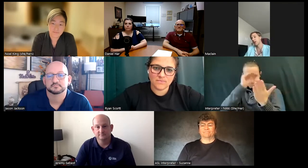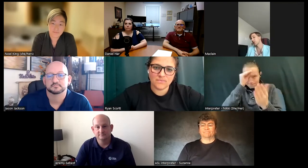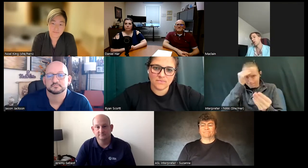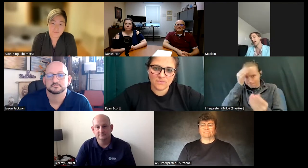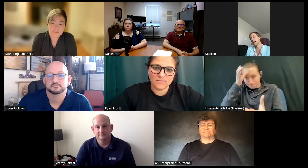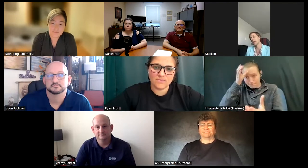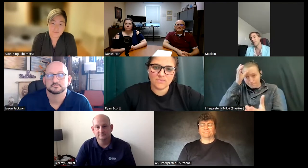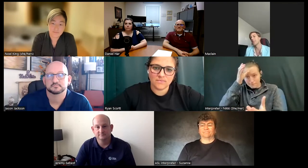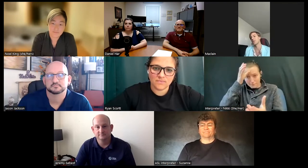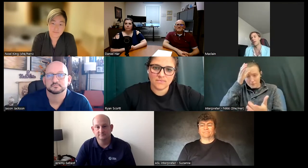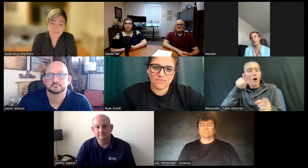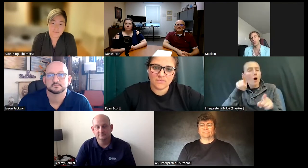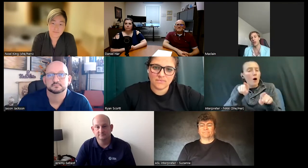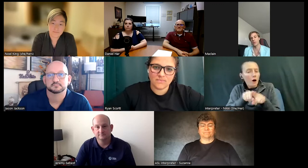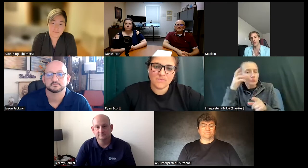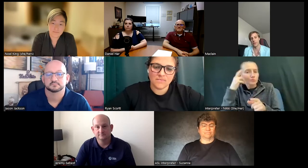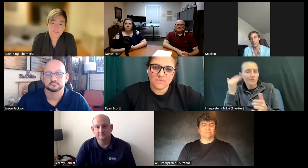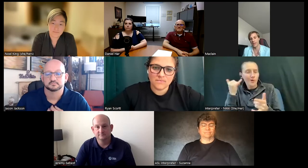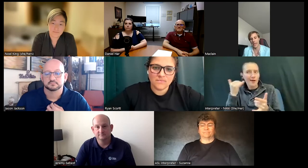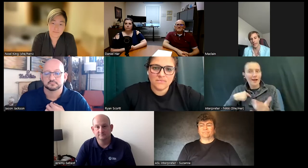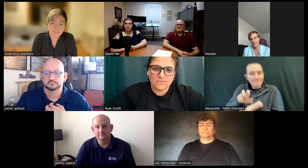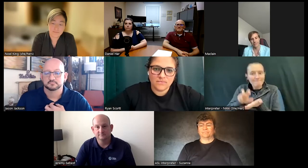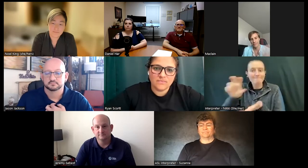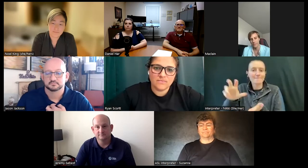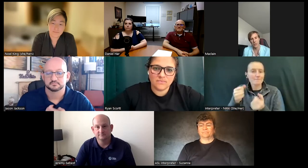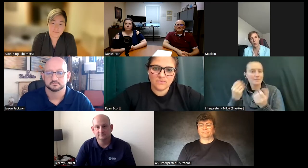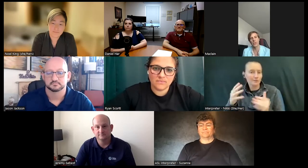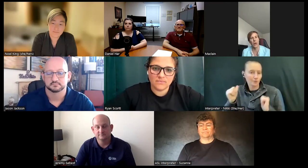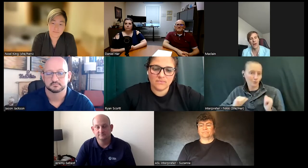that's also why I got to invest in a lot of shows so I I mean there's one show